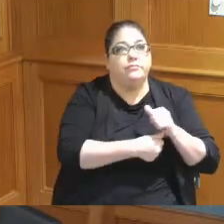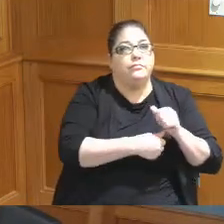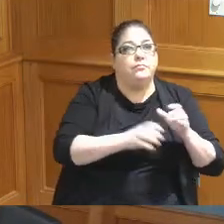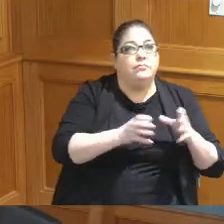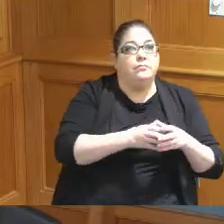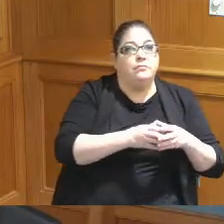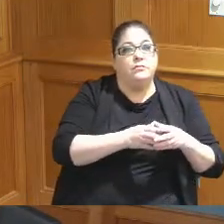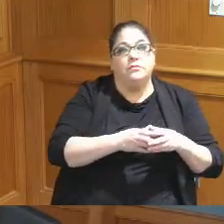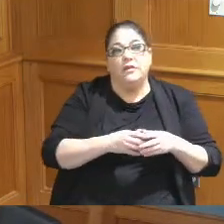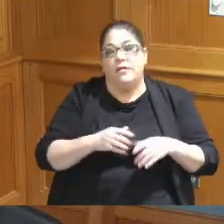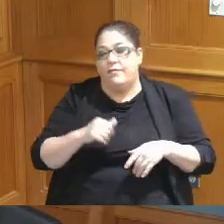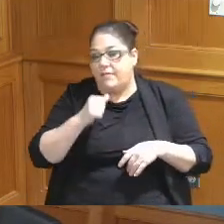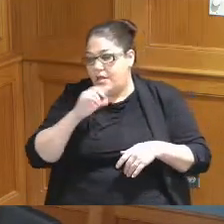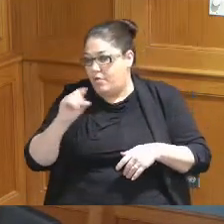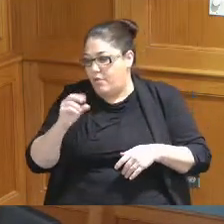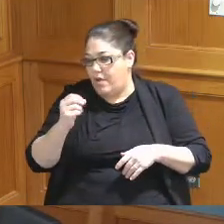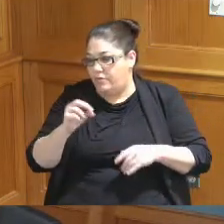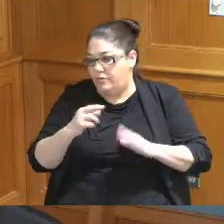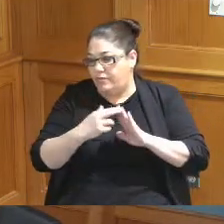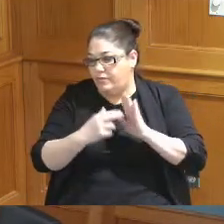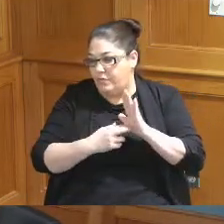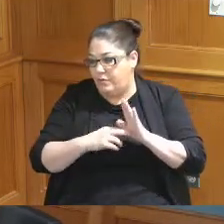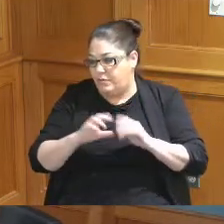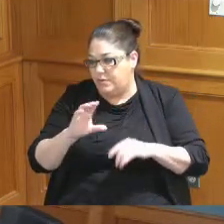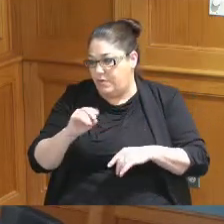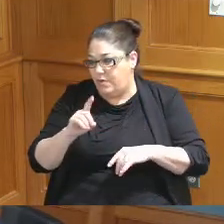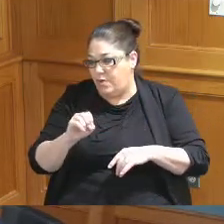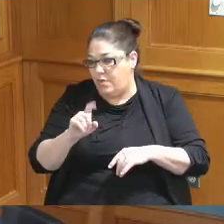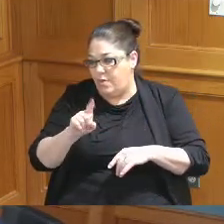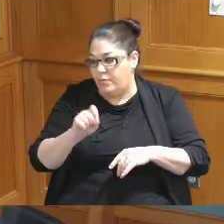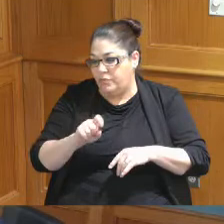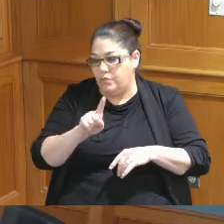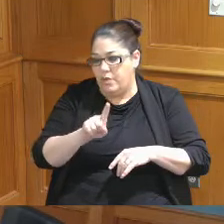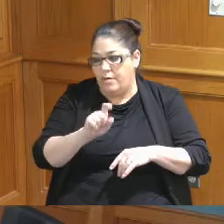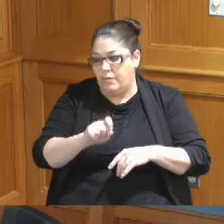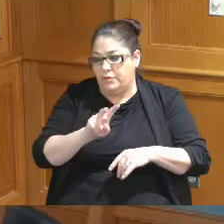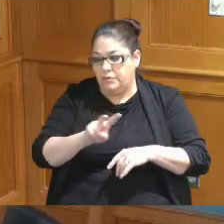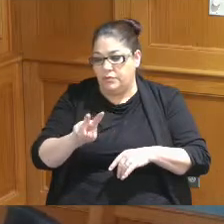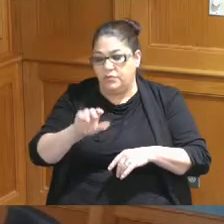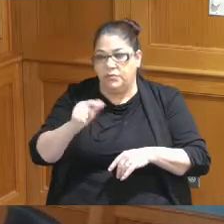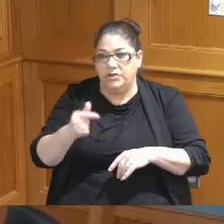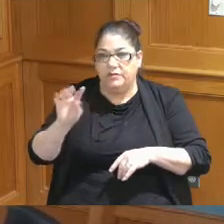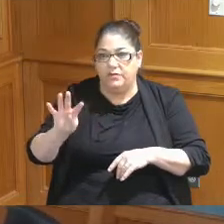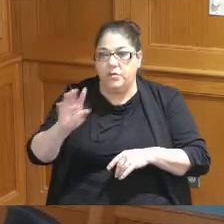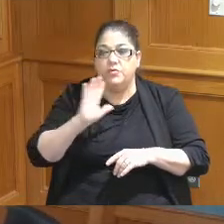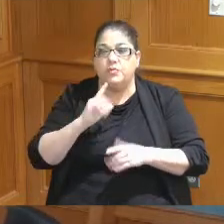well if they went to a revised code one two one point two two G4 to discuss collective bargaining